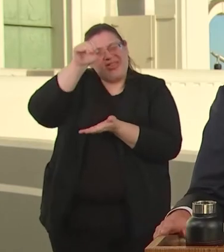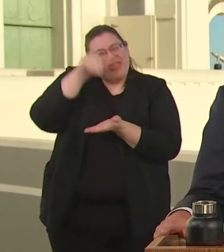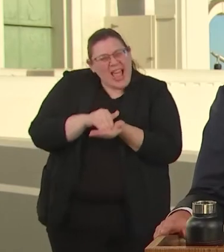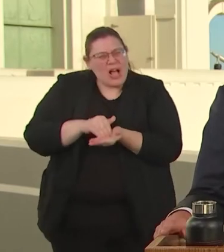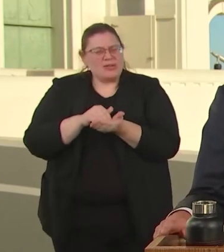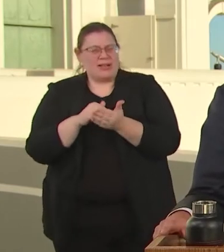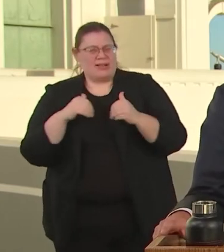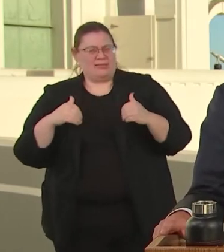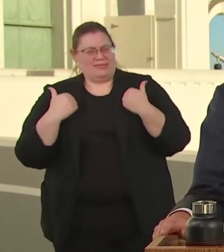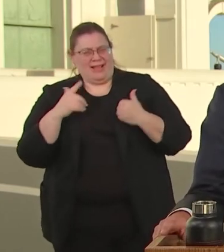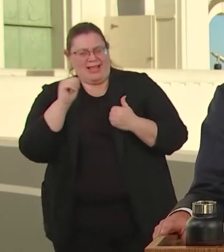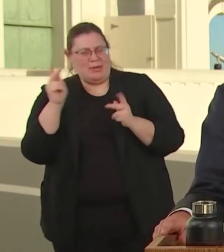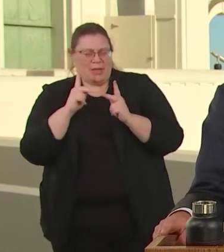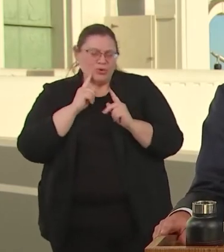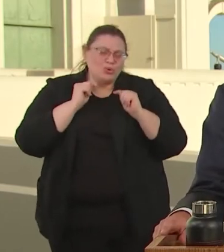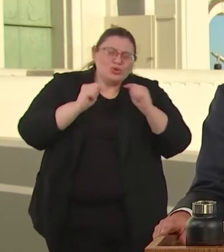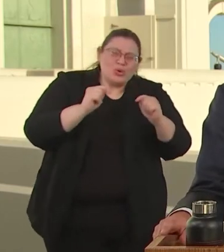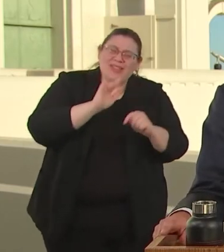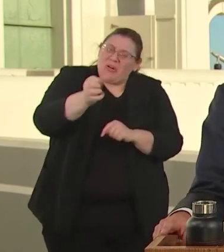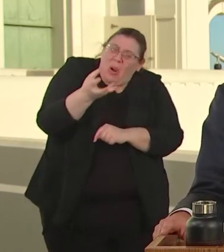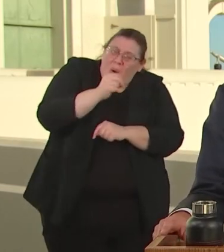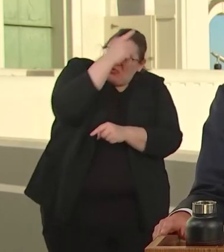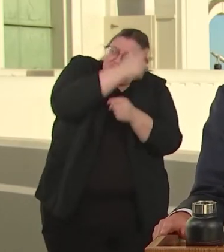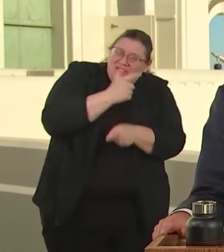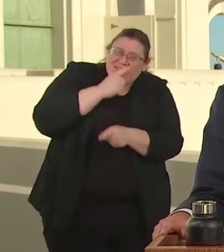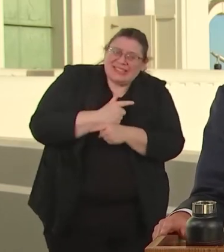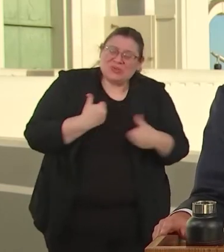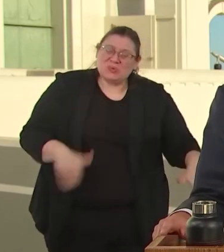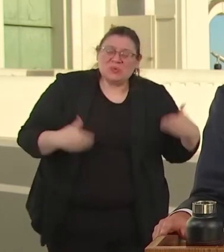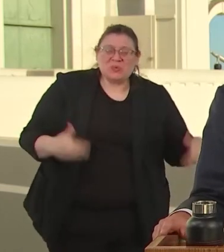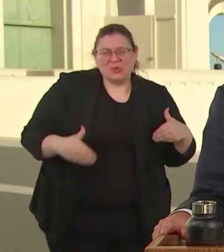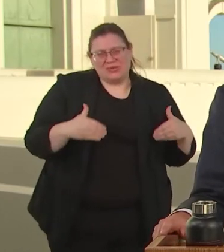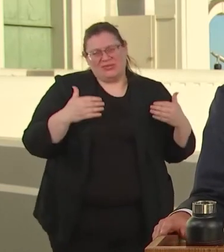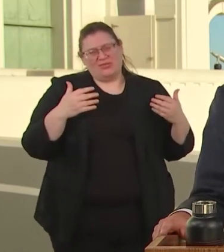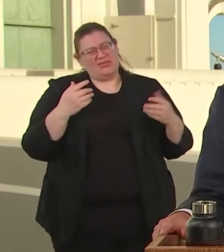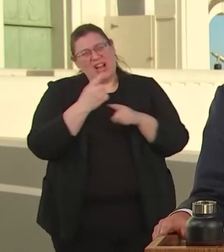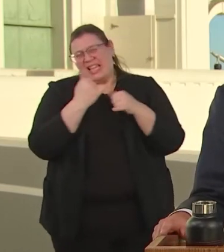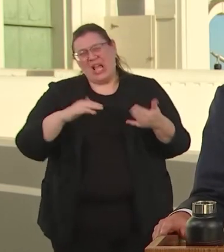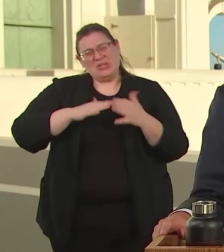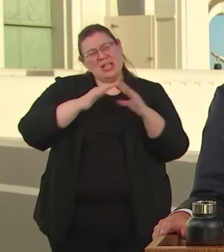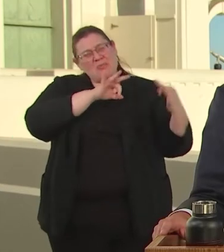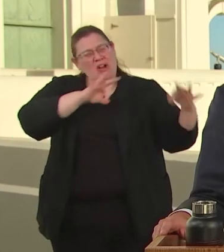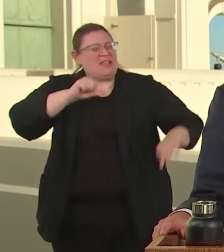BROTHERS AND SISTERS. THIS CITY MAY BE A MESS BUT WE'RE GOING TO CLEAN IT UP AND